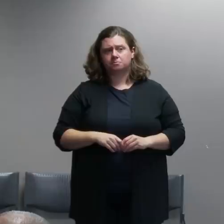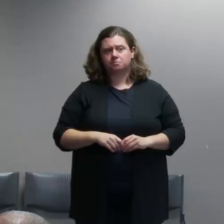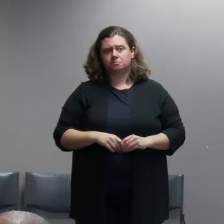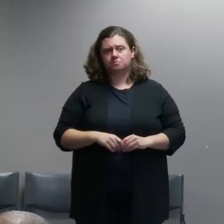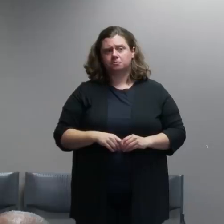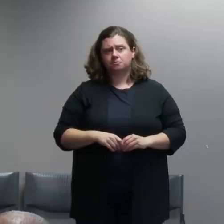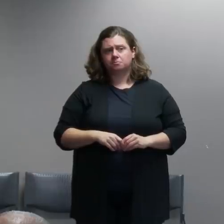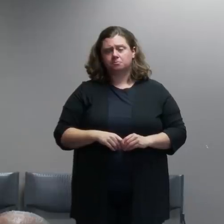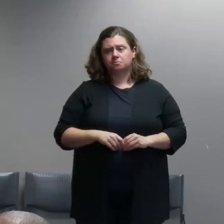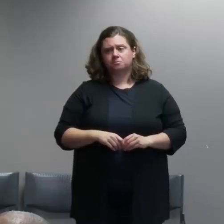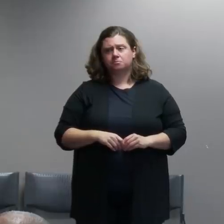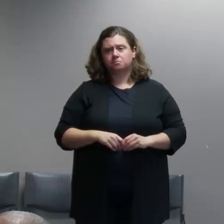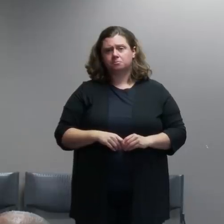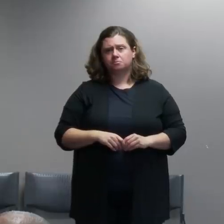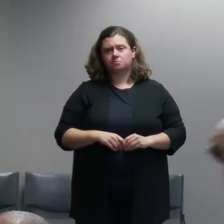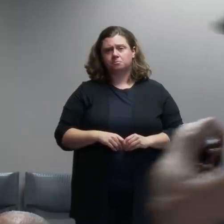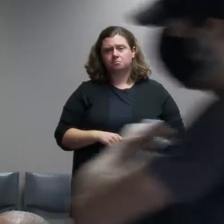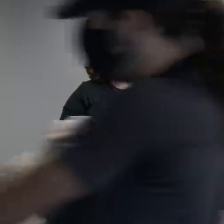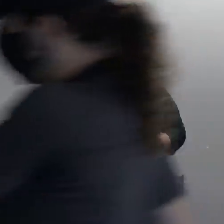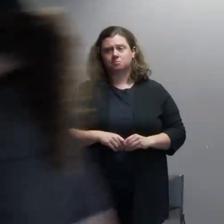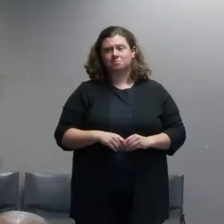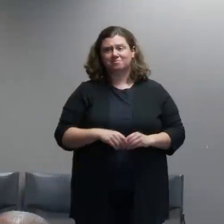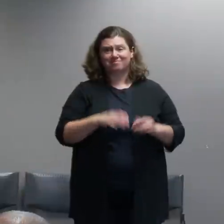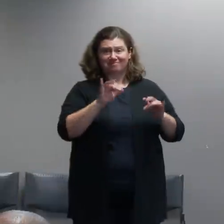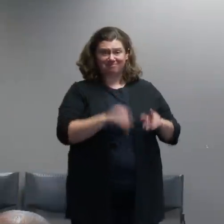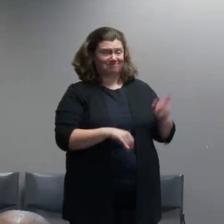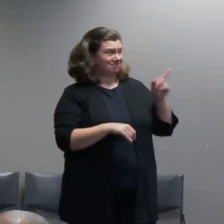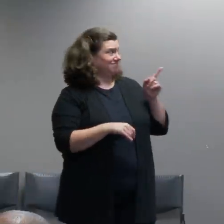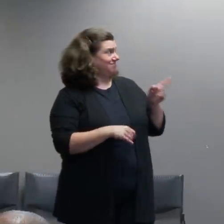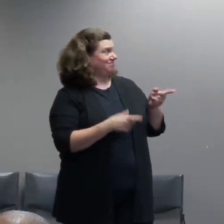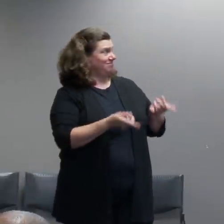In response to this event we set up a pretty large fenced